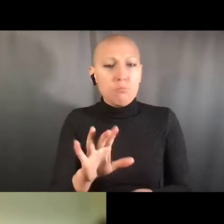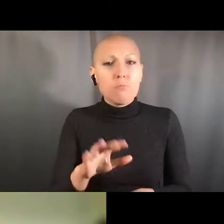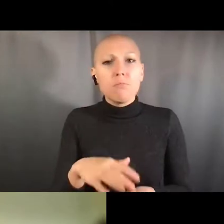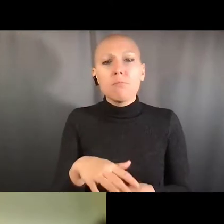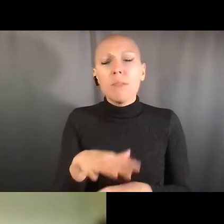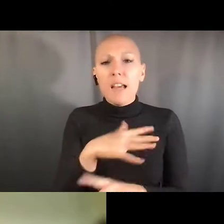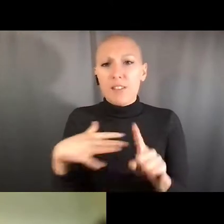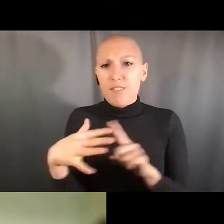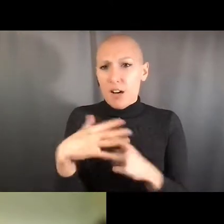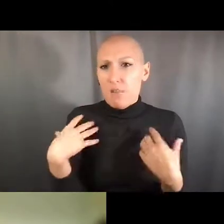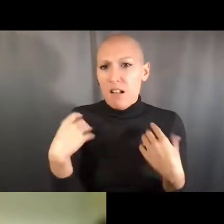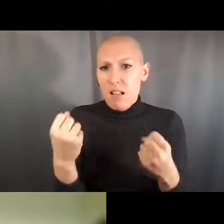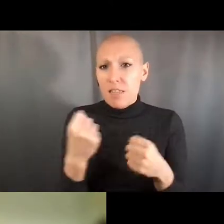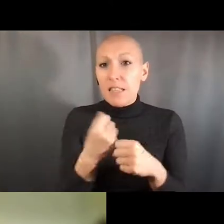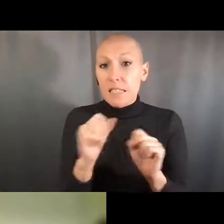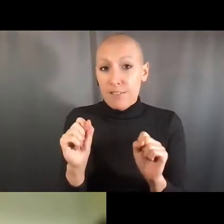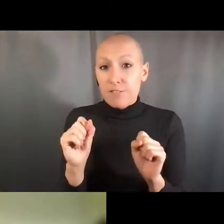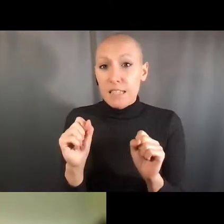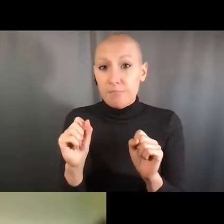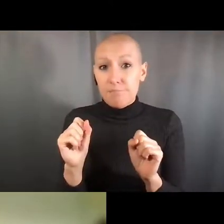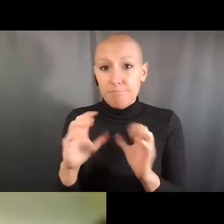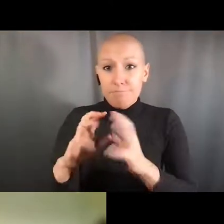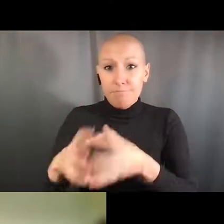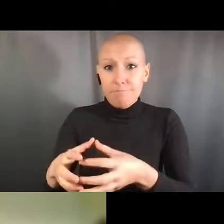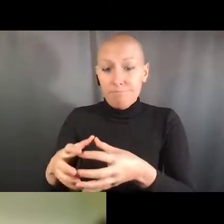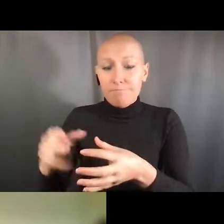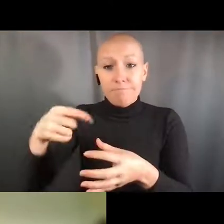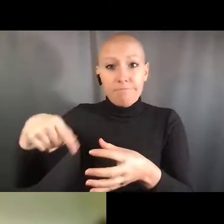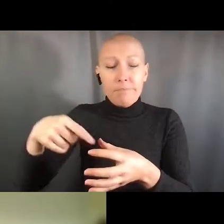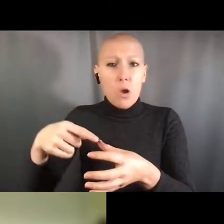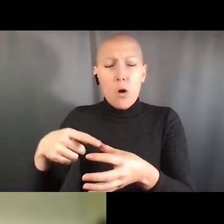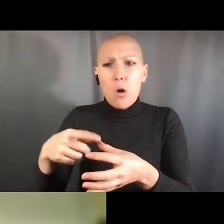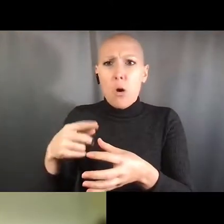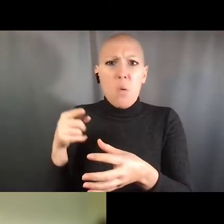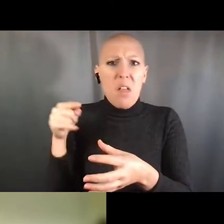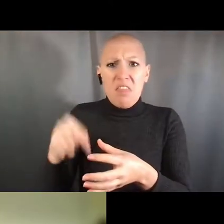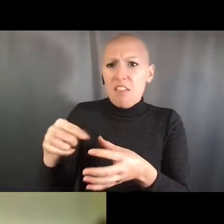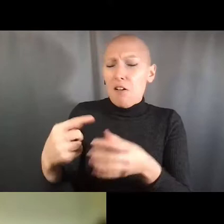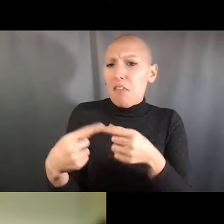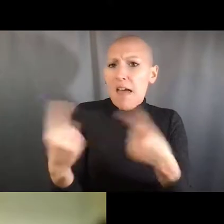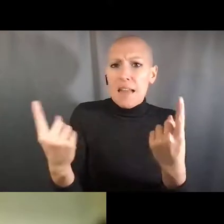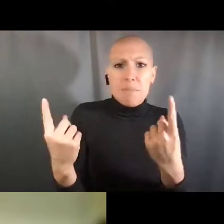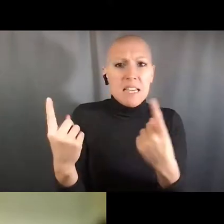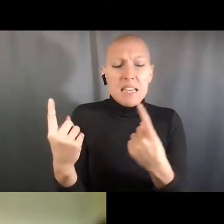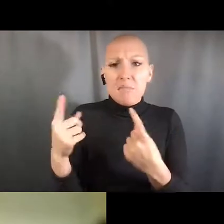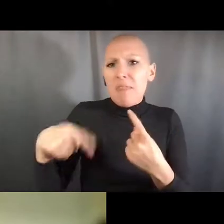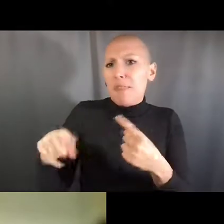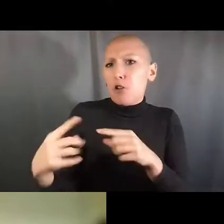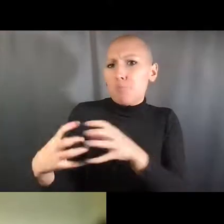Jon Lorsch: Well, so businesses are generally covered under different regulations